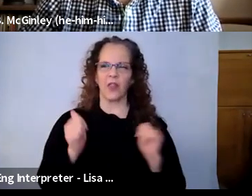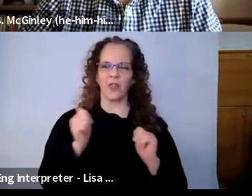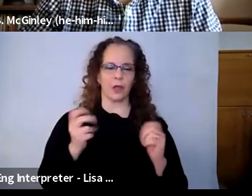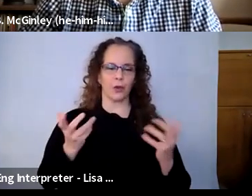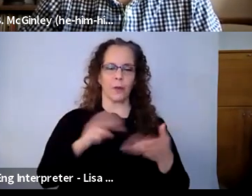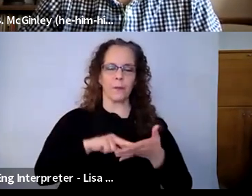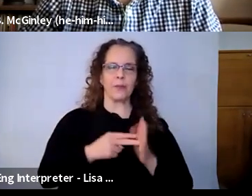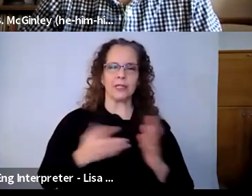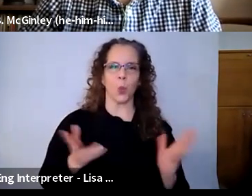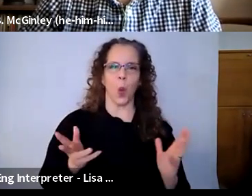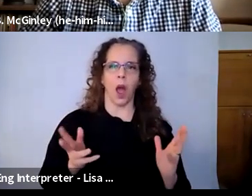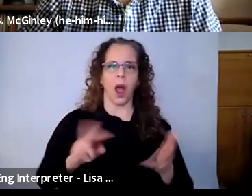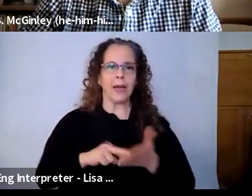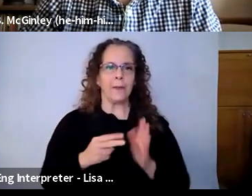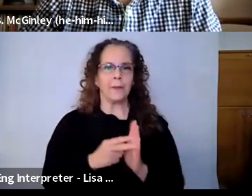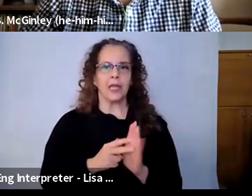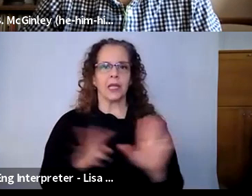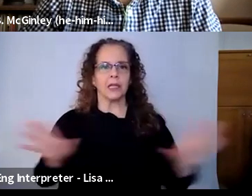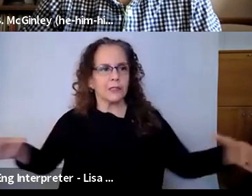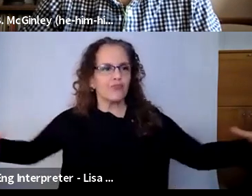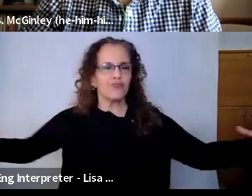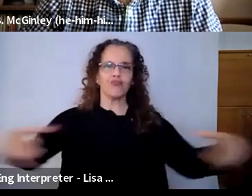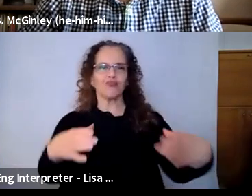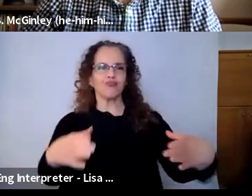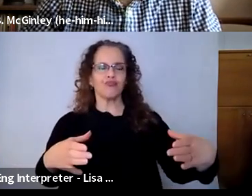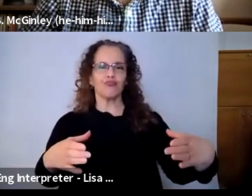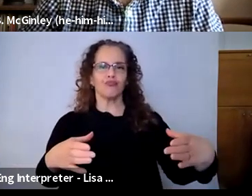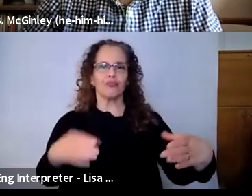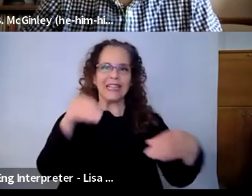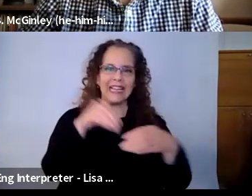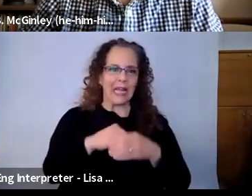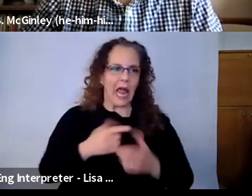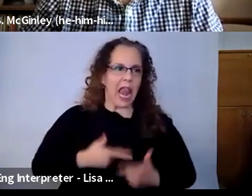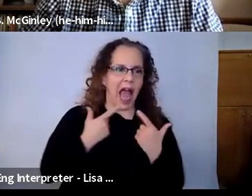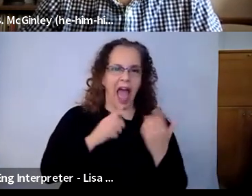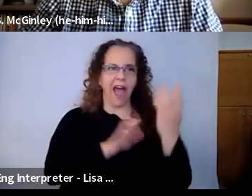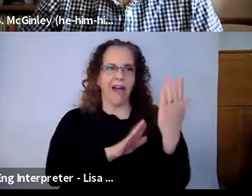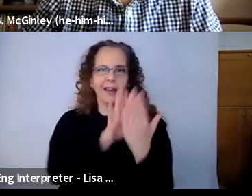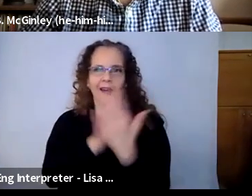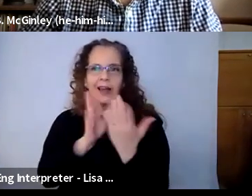collaborating in person, was lost. And the benefit of that